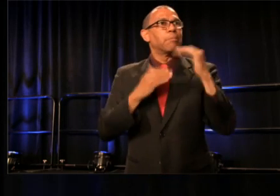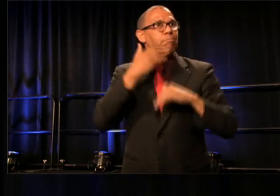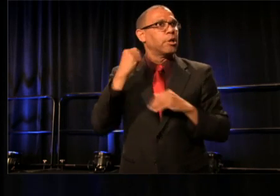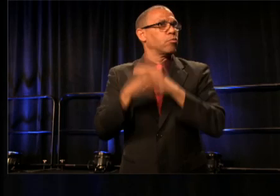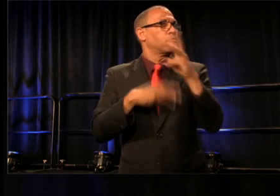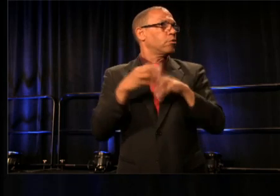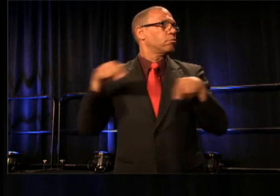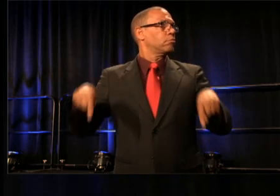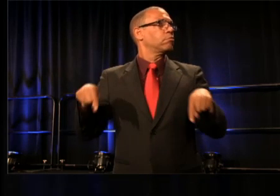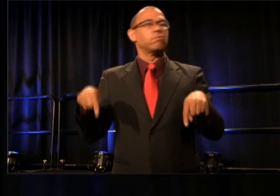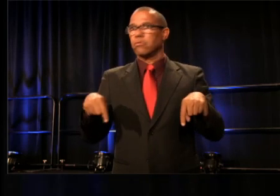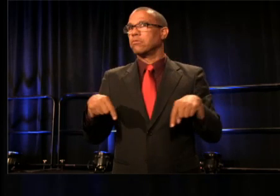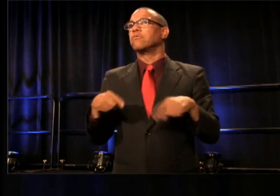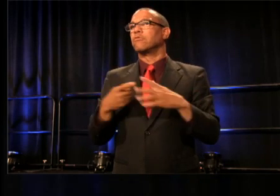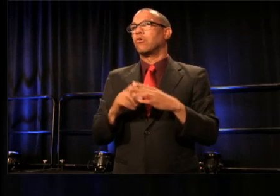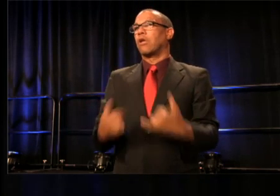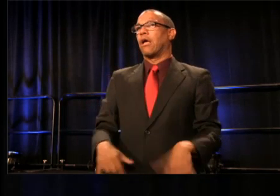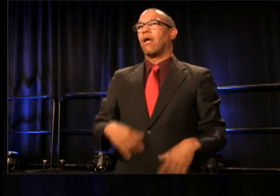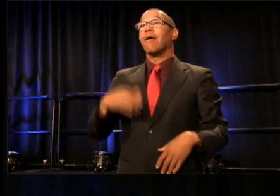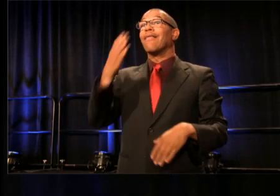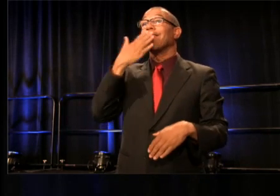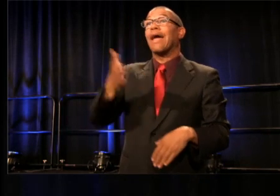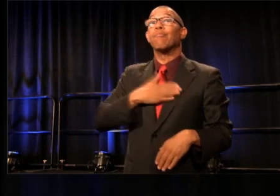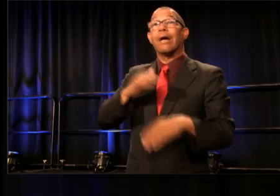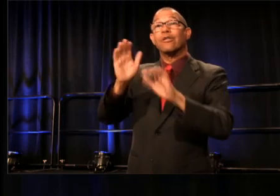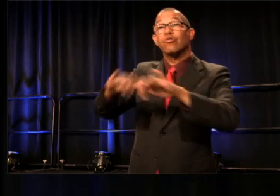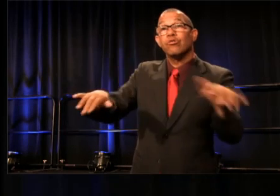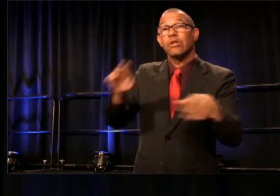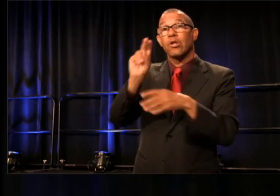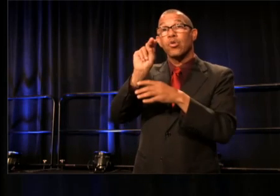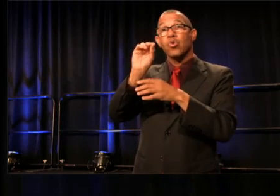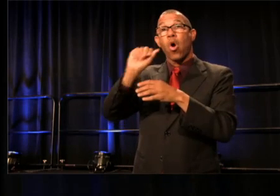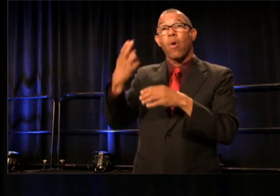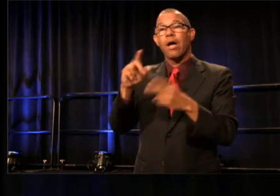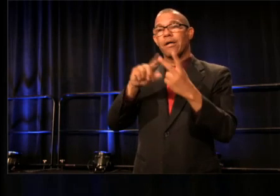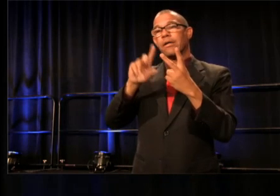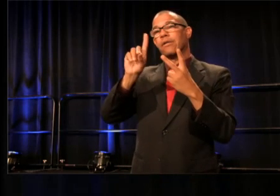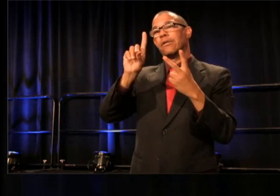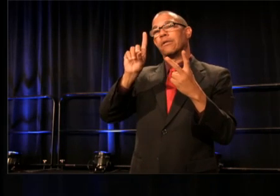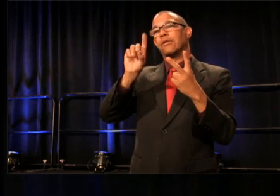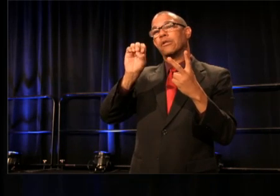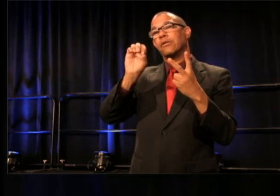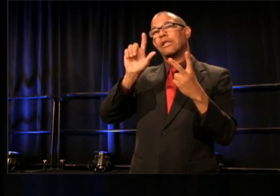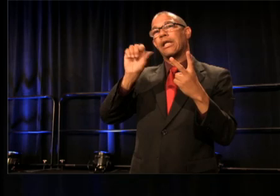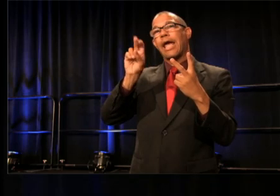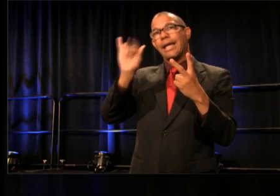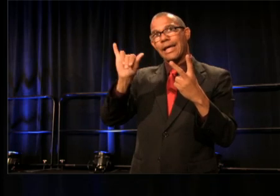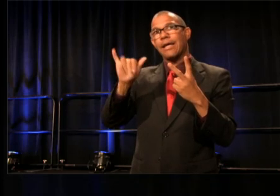I would like to thank my children, Noah and Delaney. They inspire me to do better. Do more.